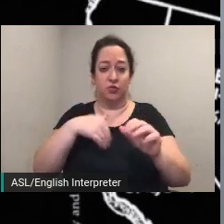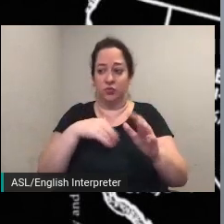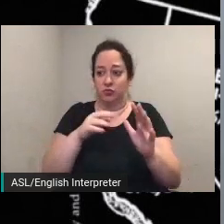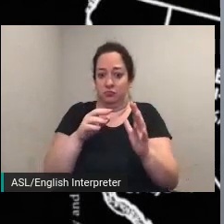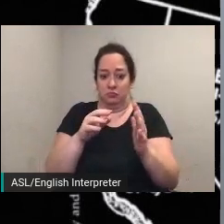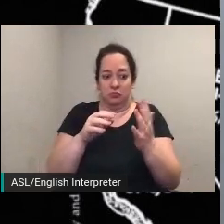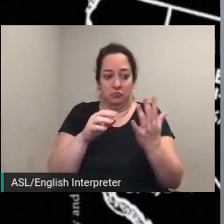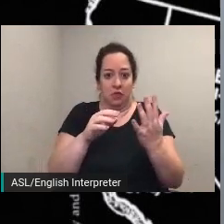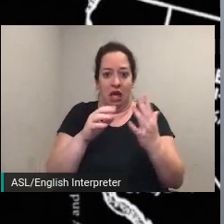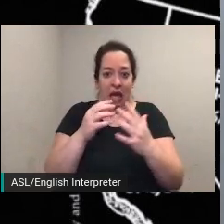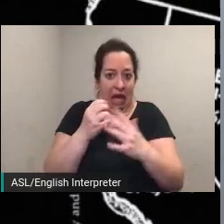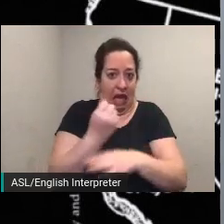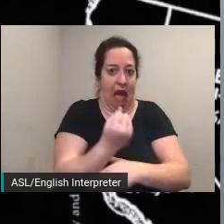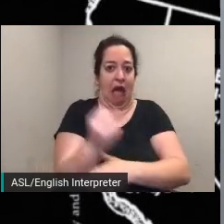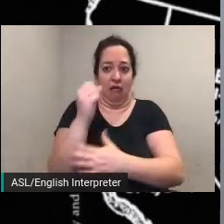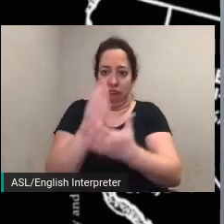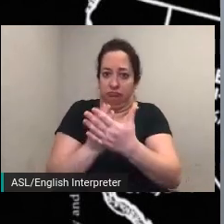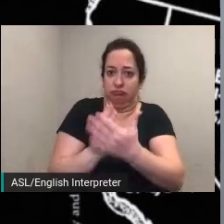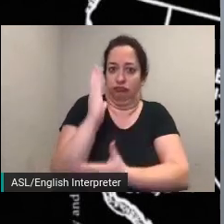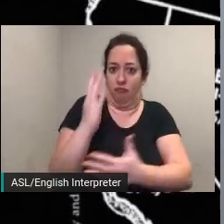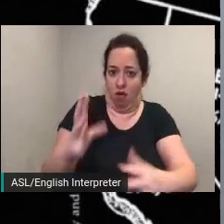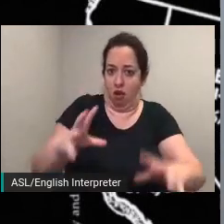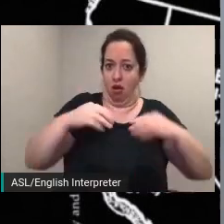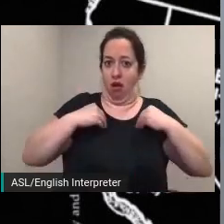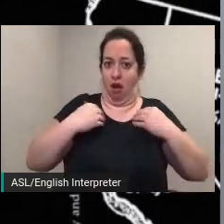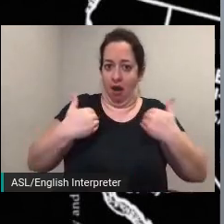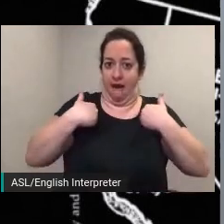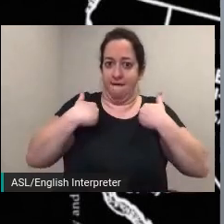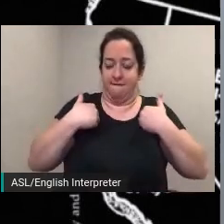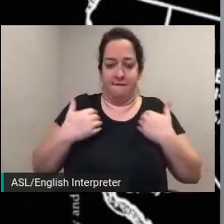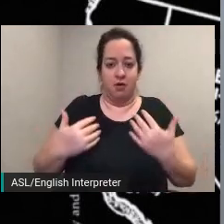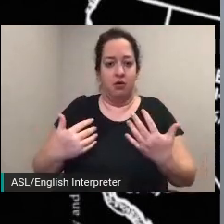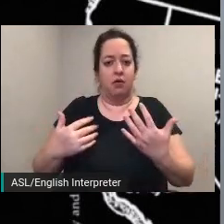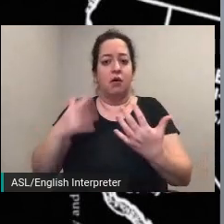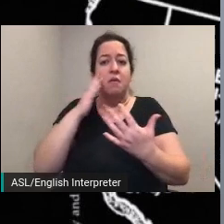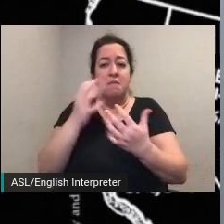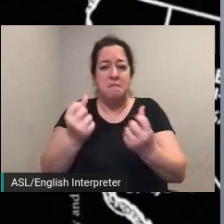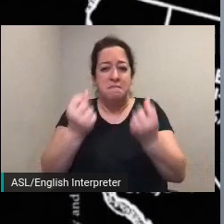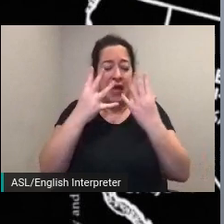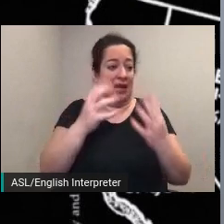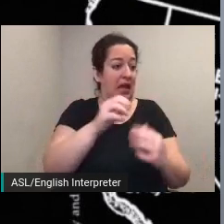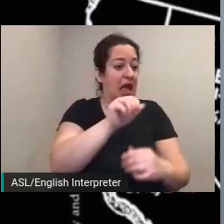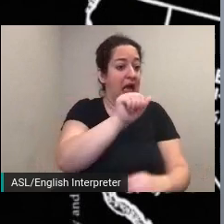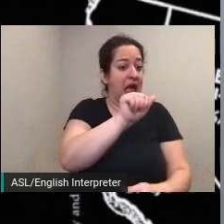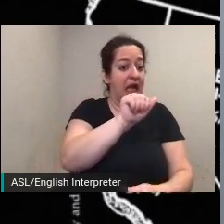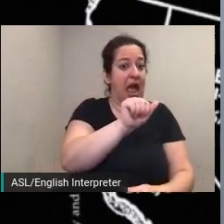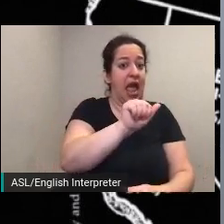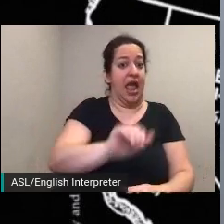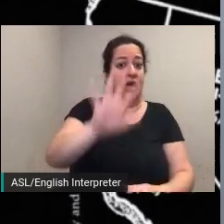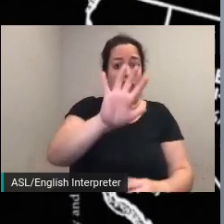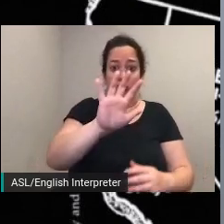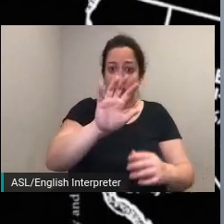from voting while native american and asian american women were denied the necessary citizenship